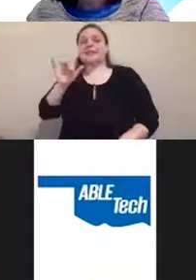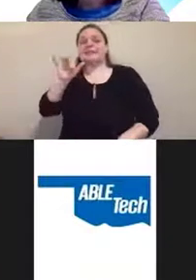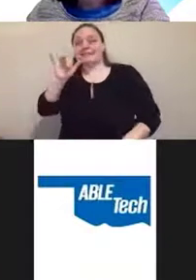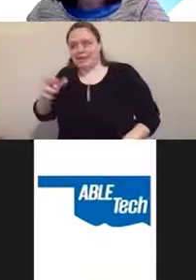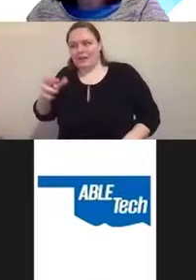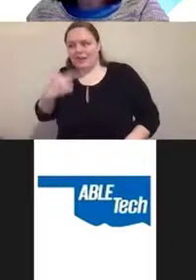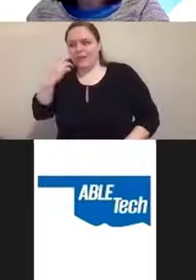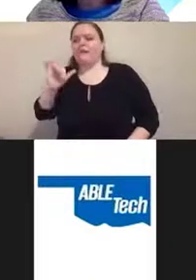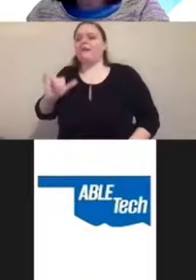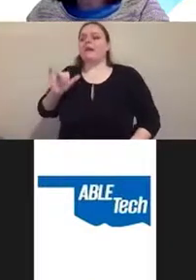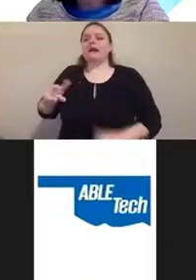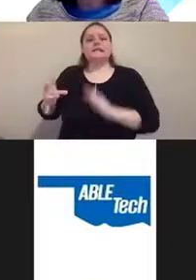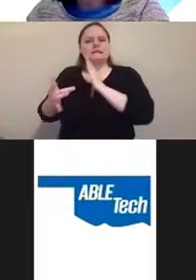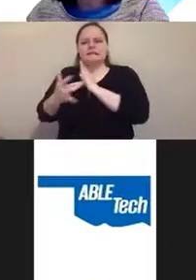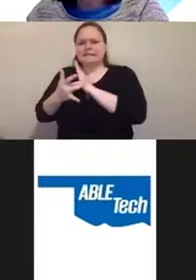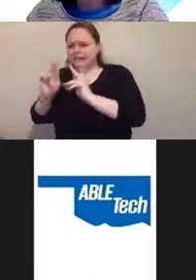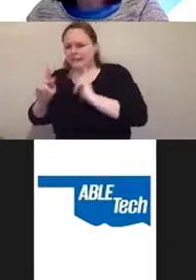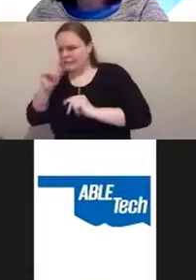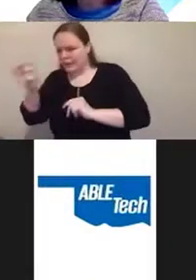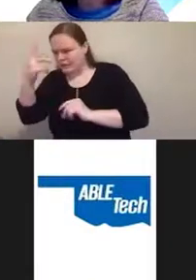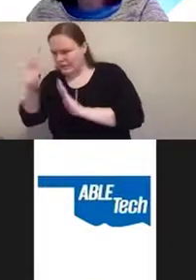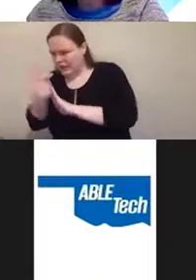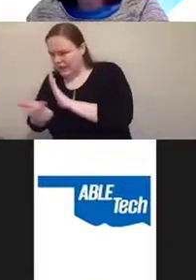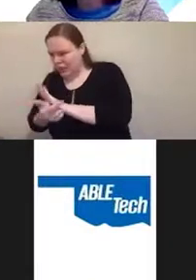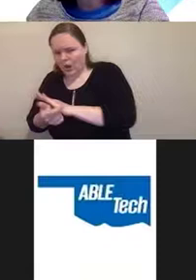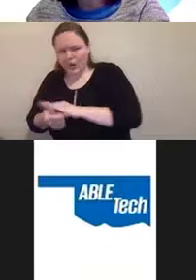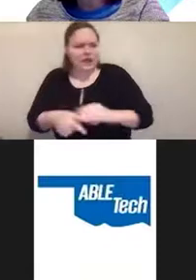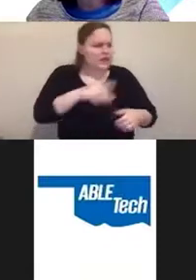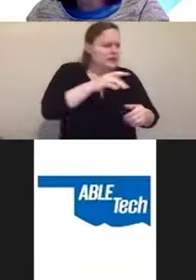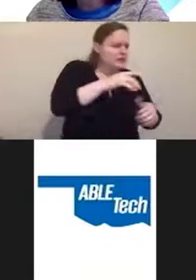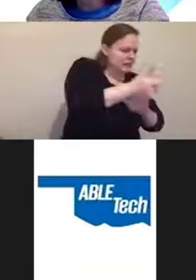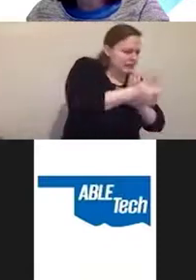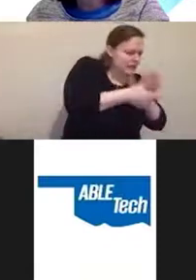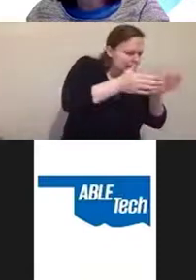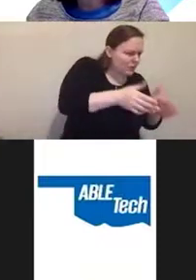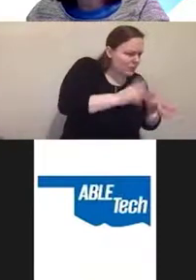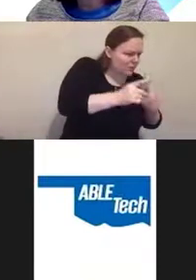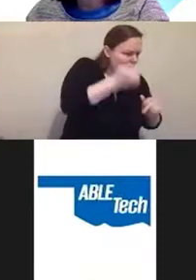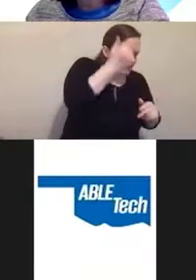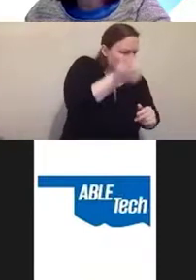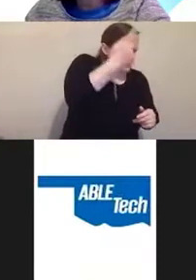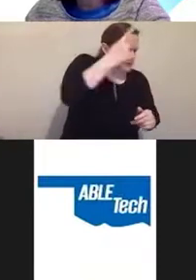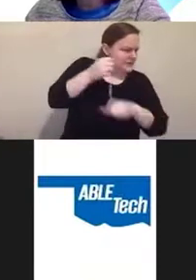legal people don't understand software. And I decided to go to law school so I could be one